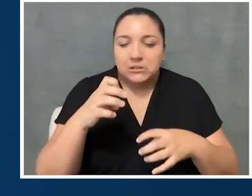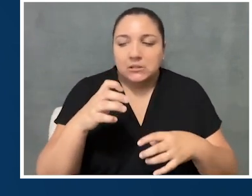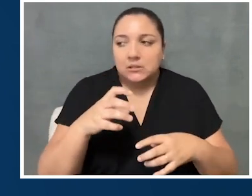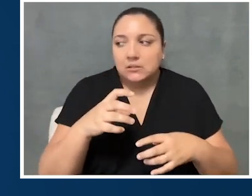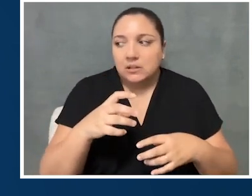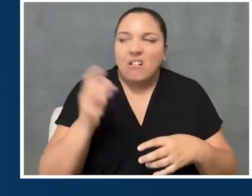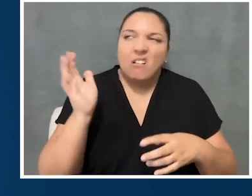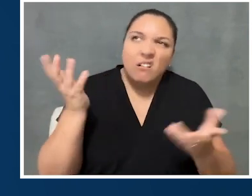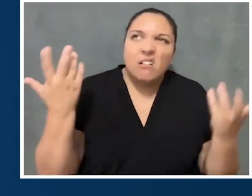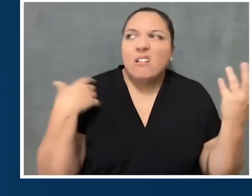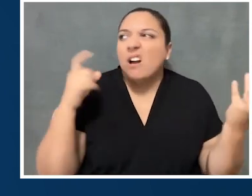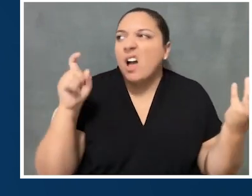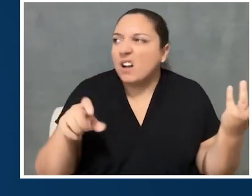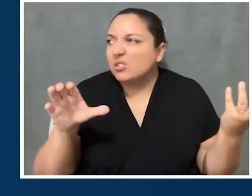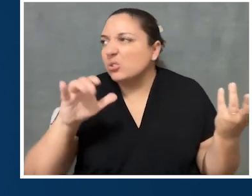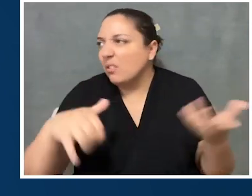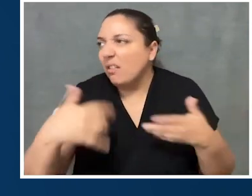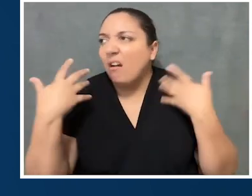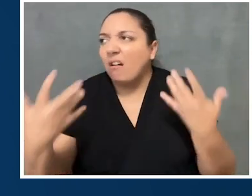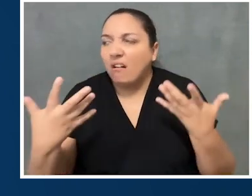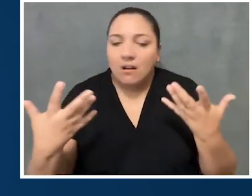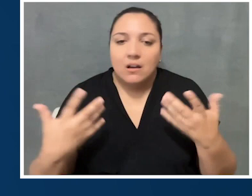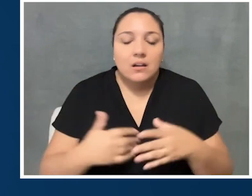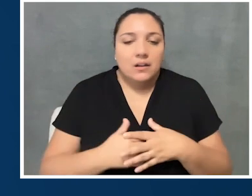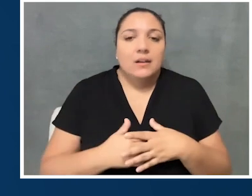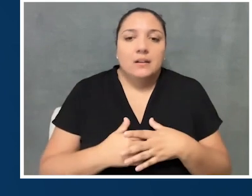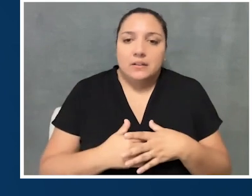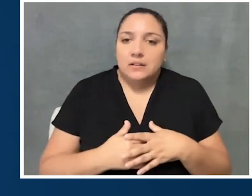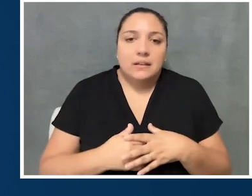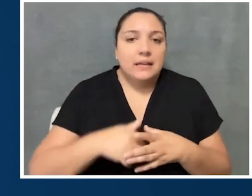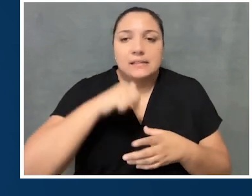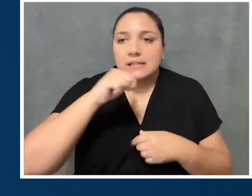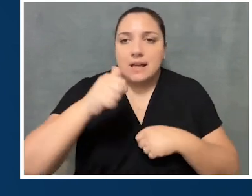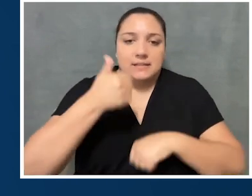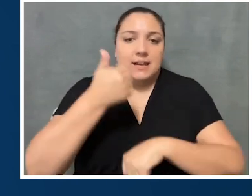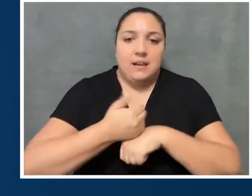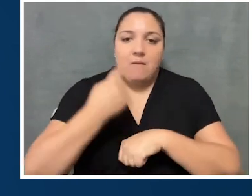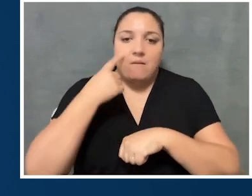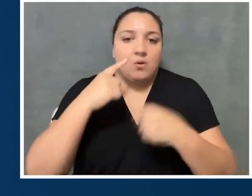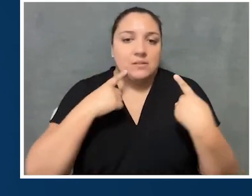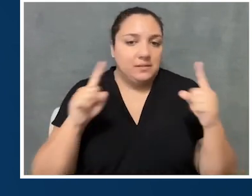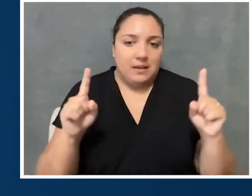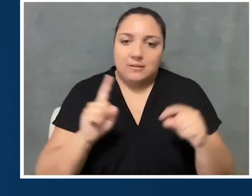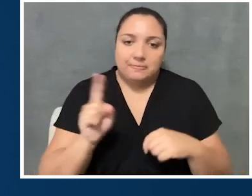It feels like, oh, this is something we have to do. Like, it is not setting us up for success.